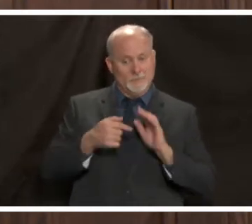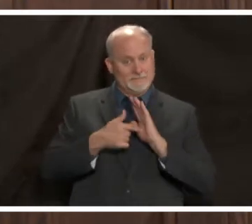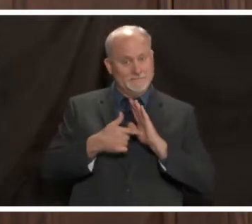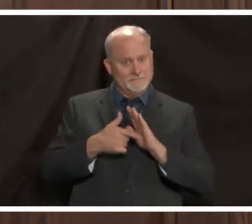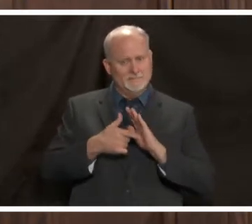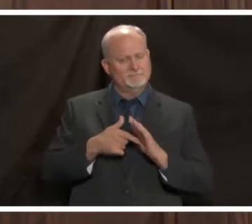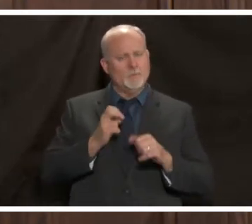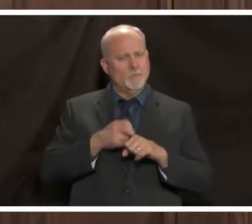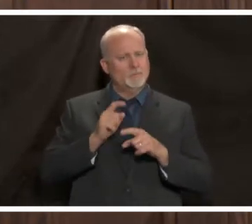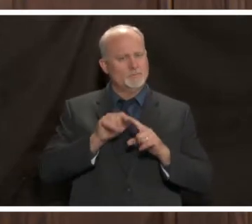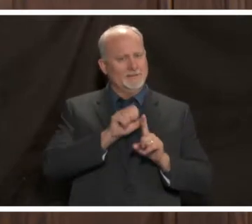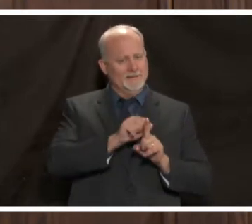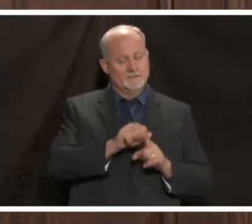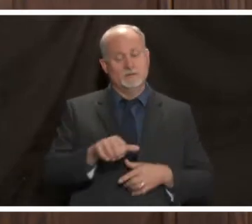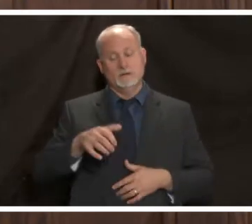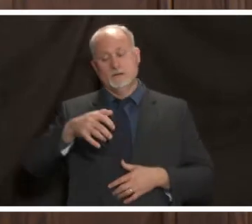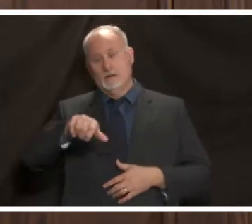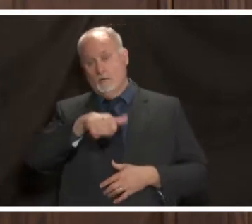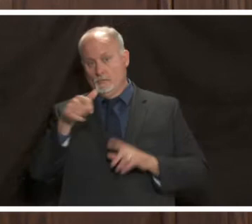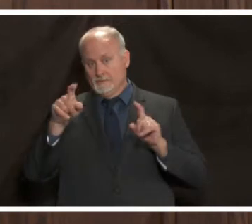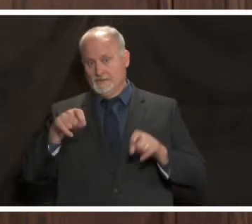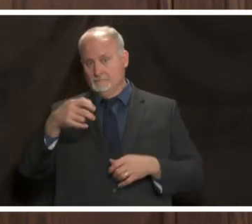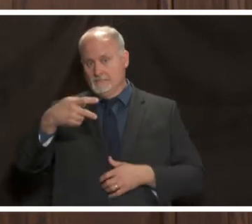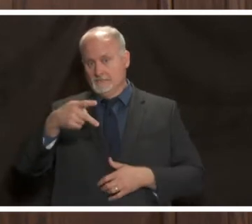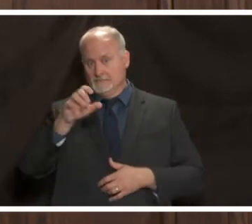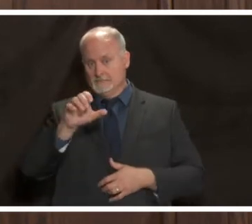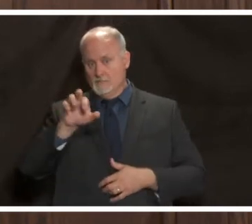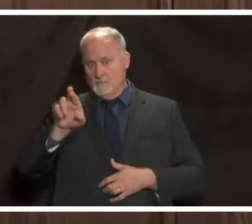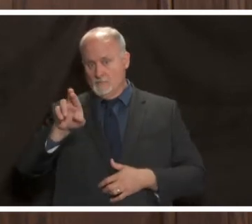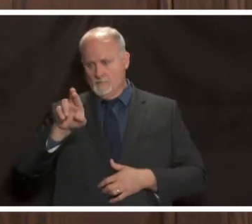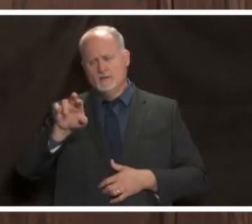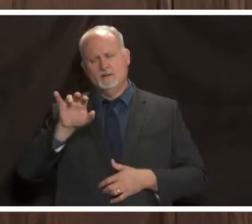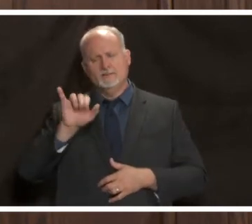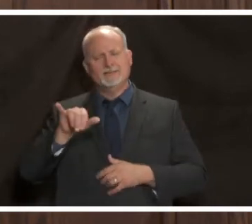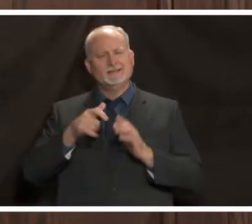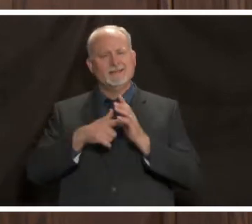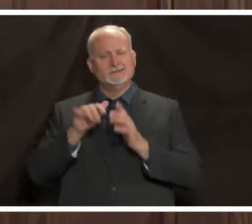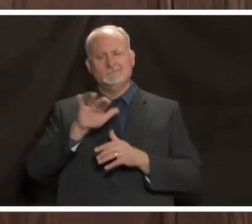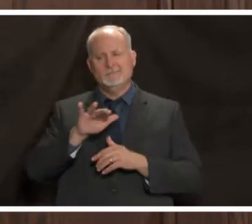the pcr test is better at that but that's the one that takes about a day there's some exceptions